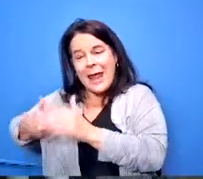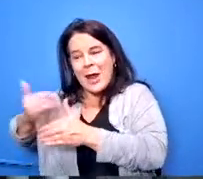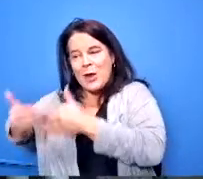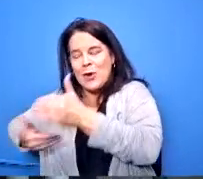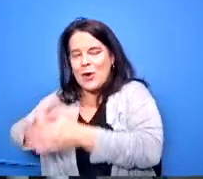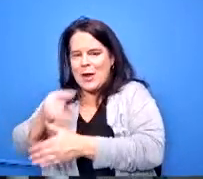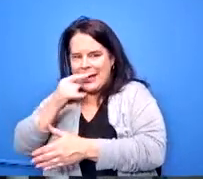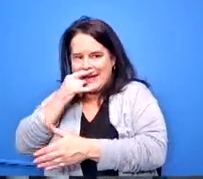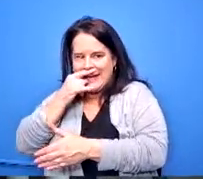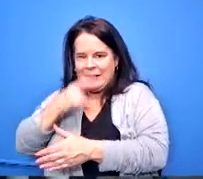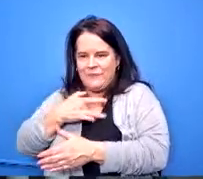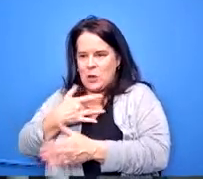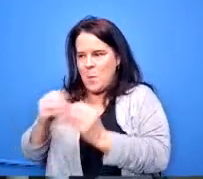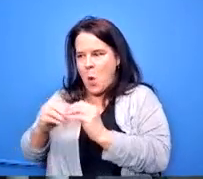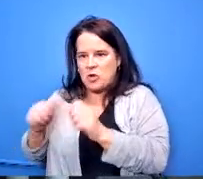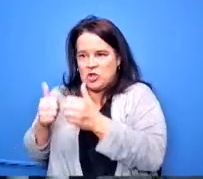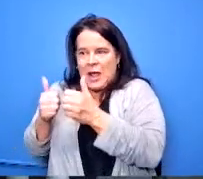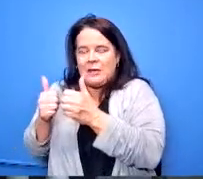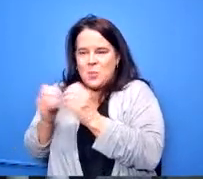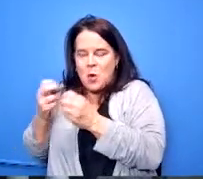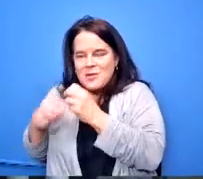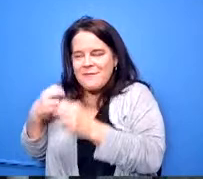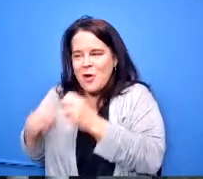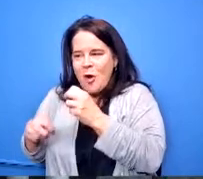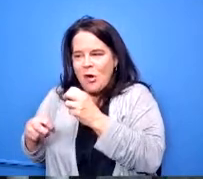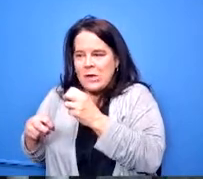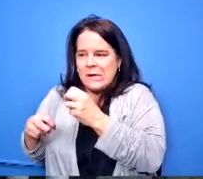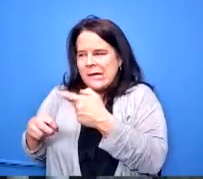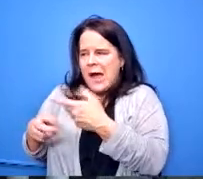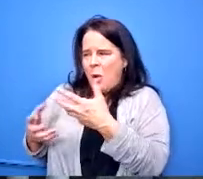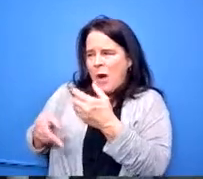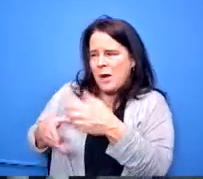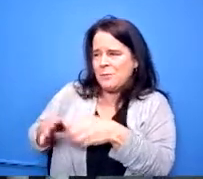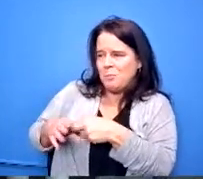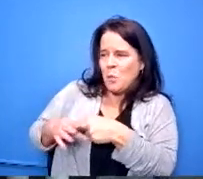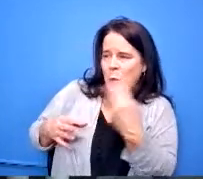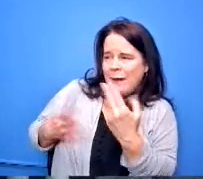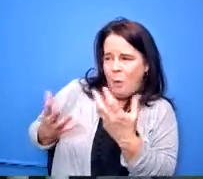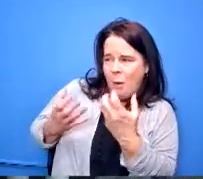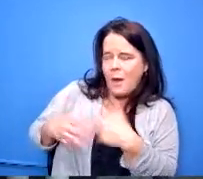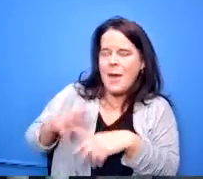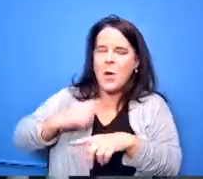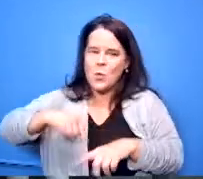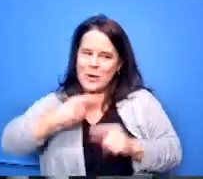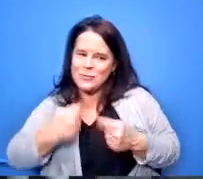get out of the program we try to push back and force them to take another look and try again